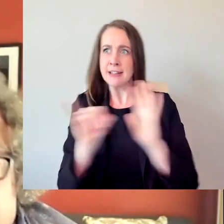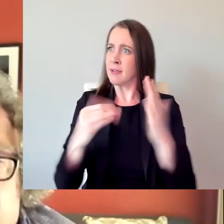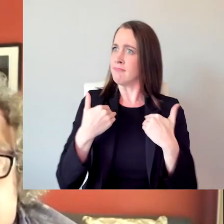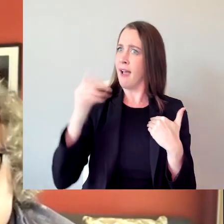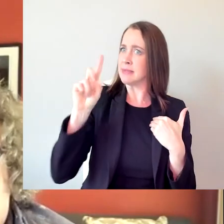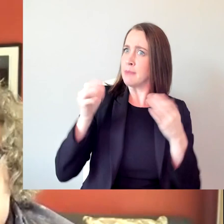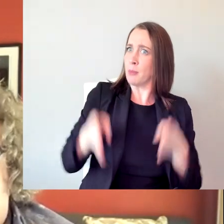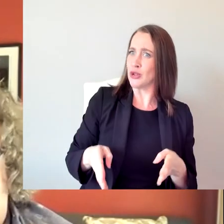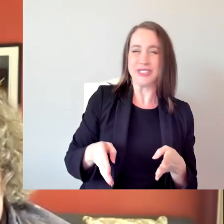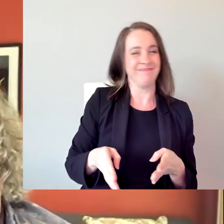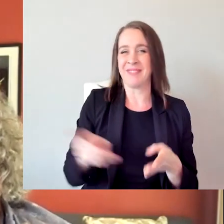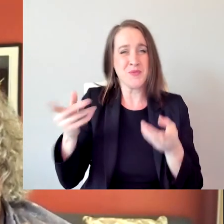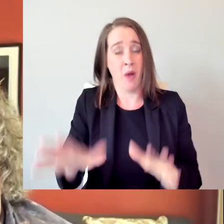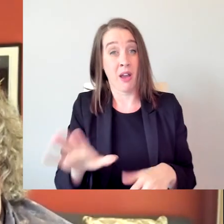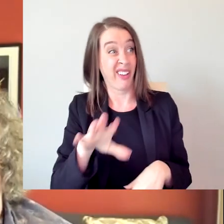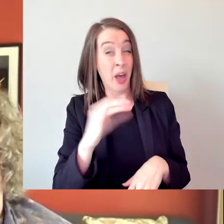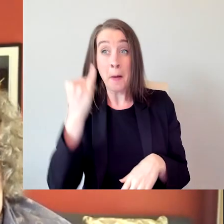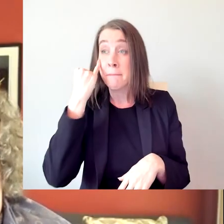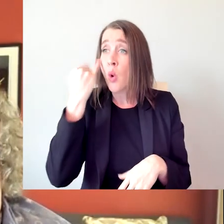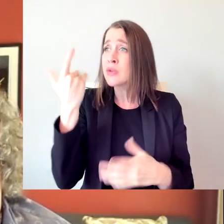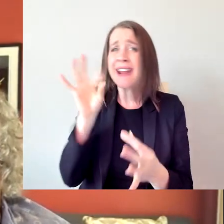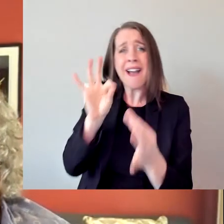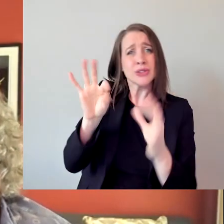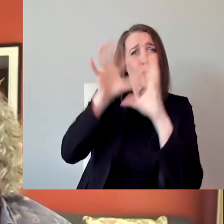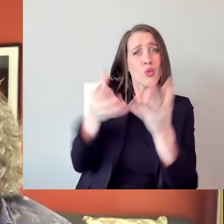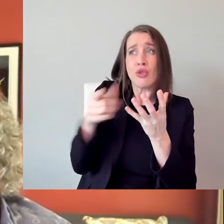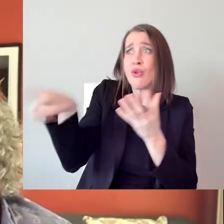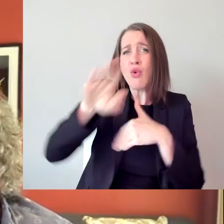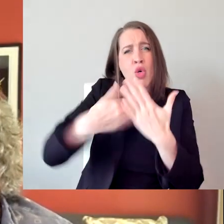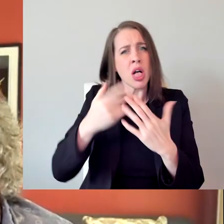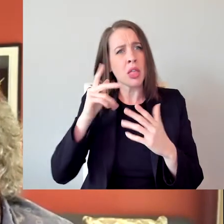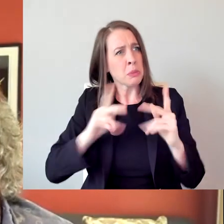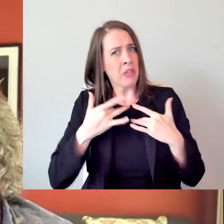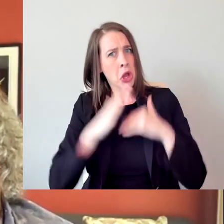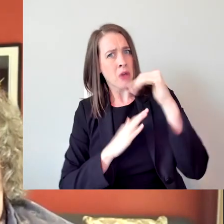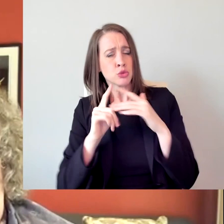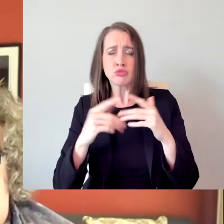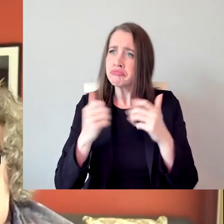if everybody revealed or identified, people in our industry would realize